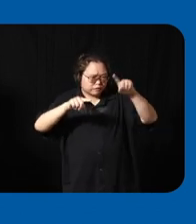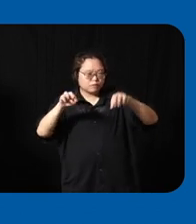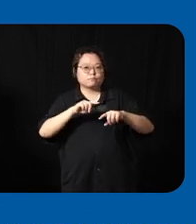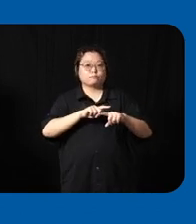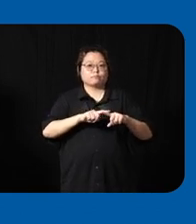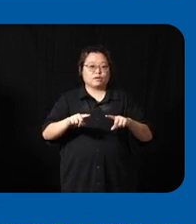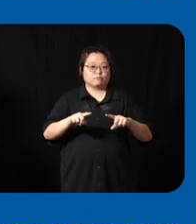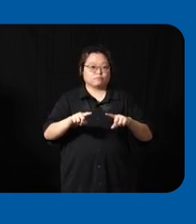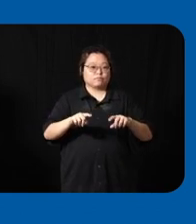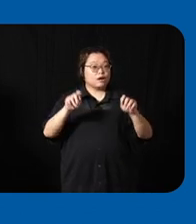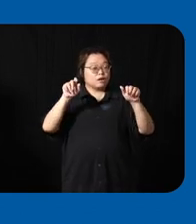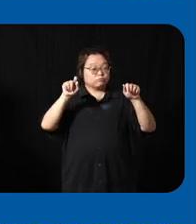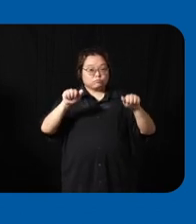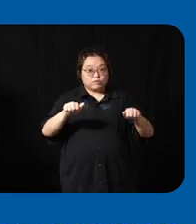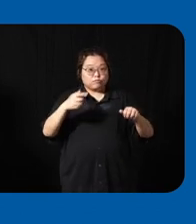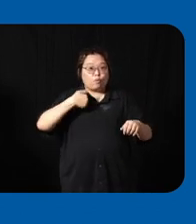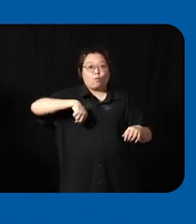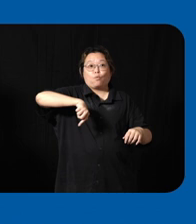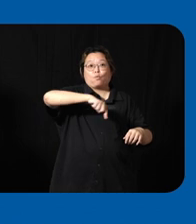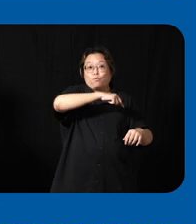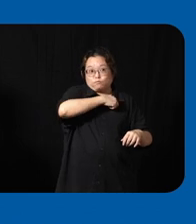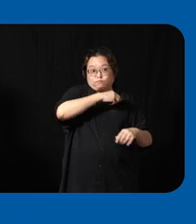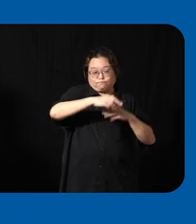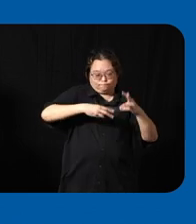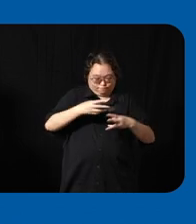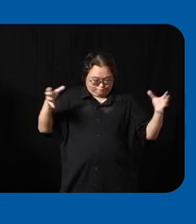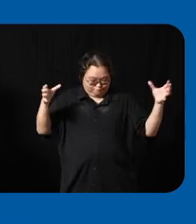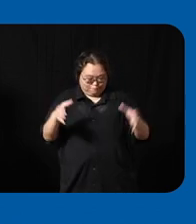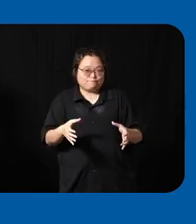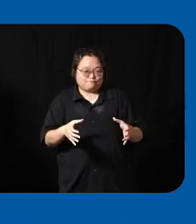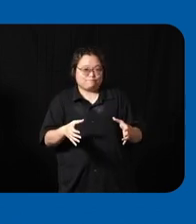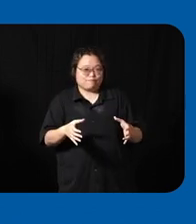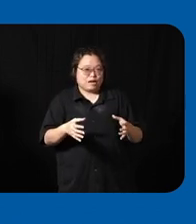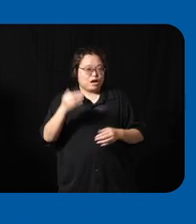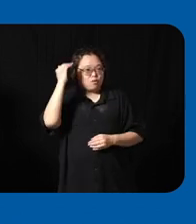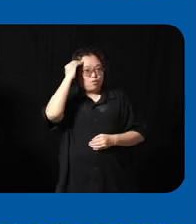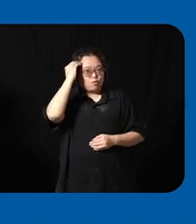come together to really uh raise the Knowledge and Skills and also exchange of ideas between